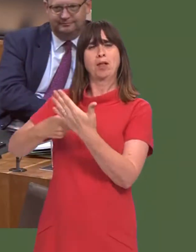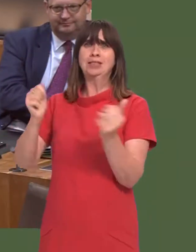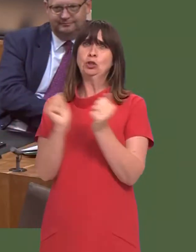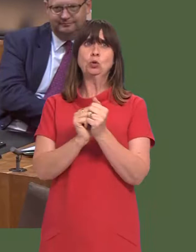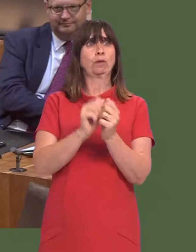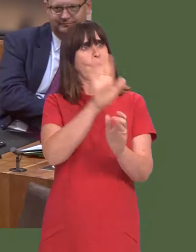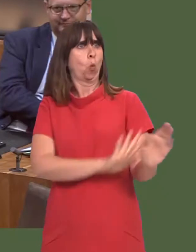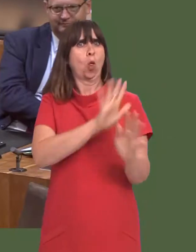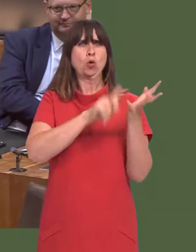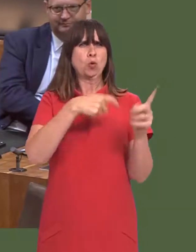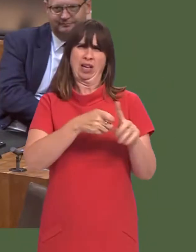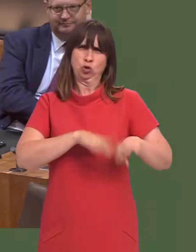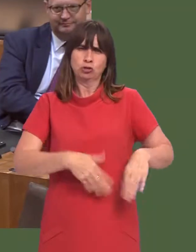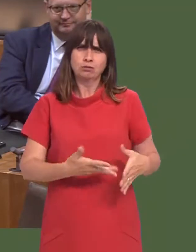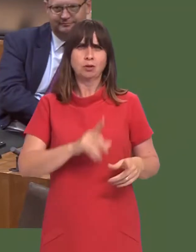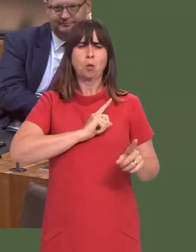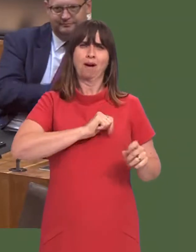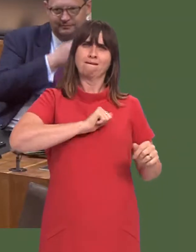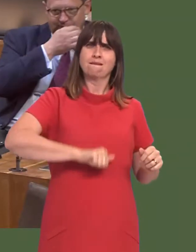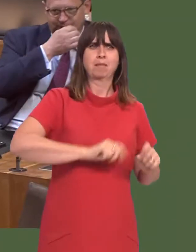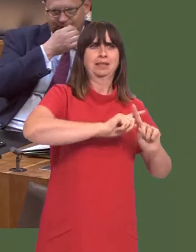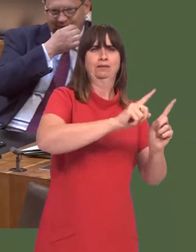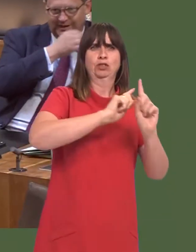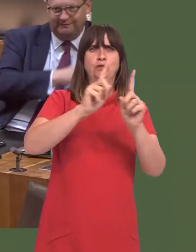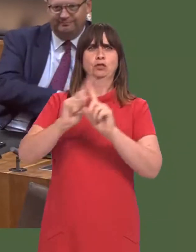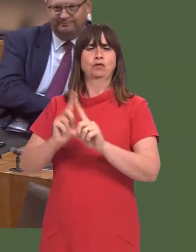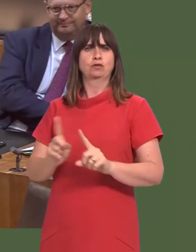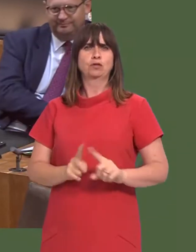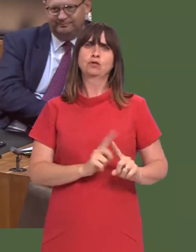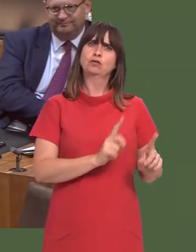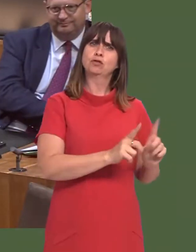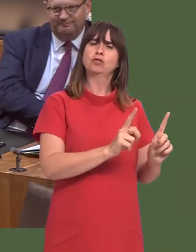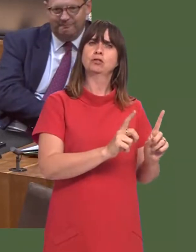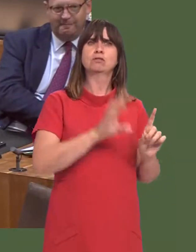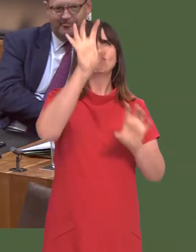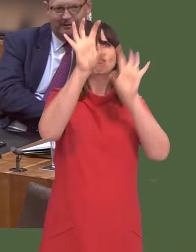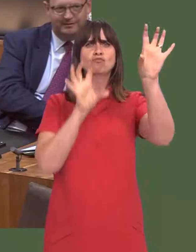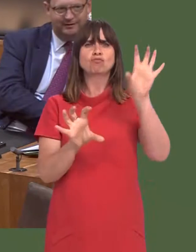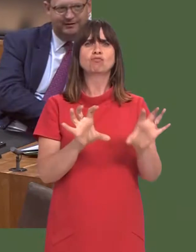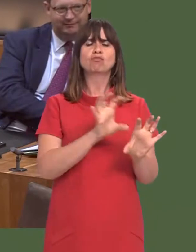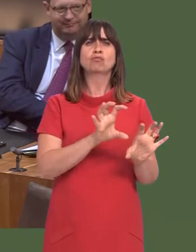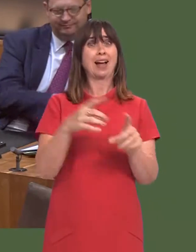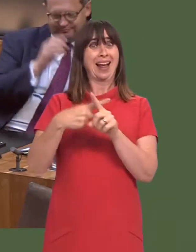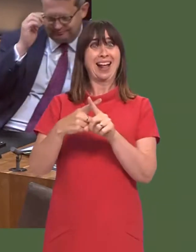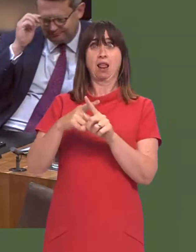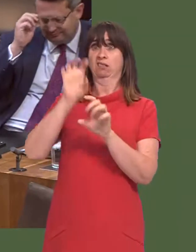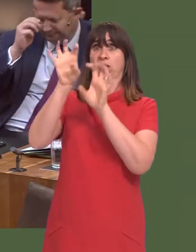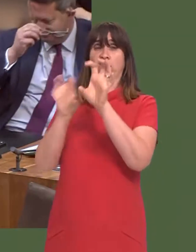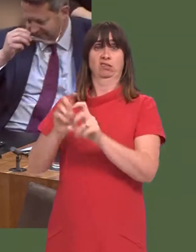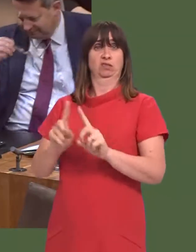that one size should fit all in the UK for that matter, because our farming is quite different. The structure of our farming is quite different, for example, to that of many parts of England.